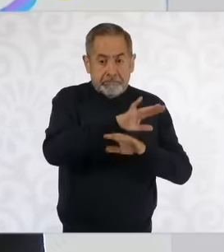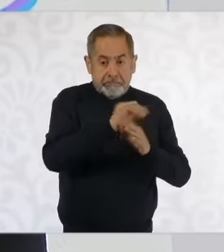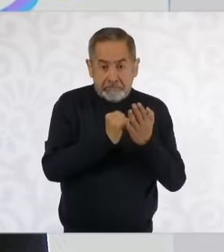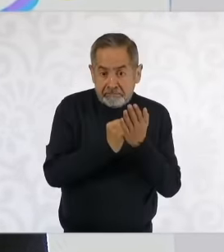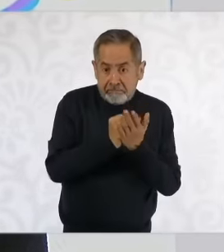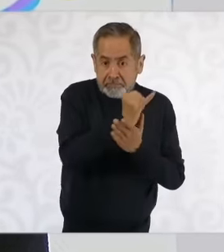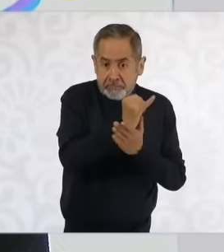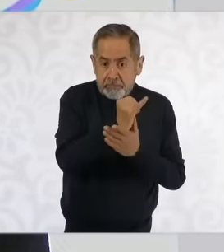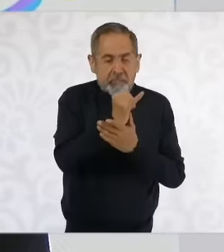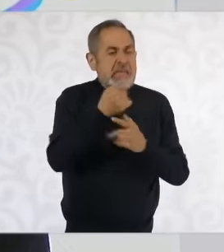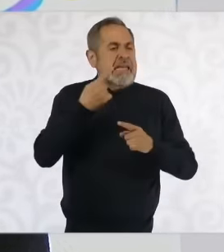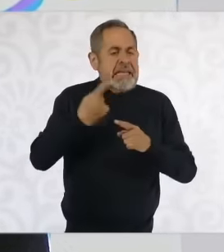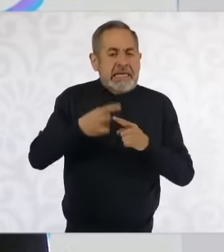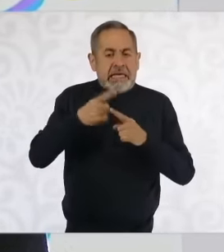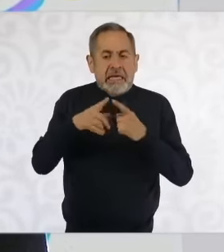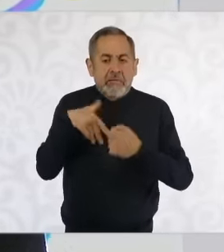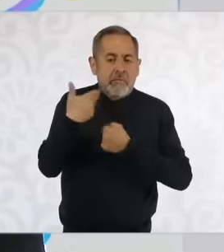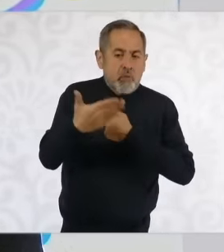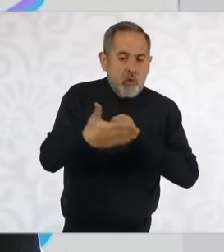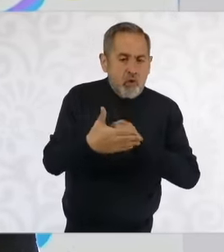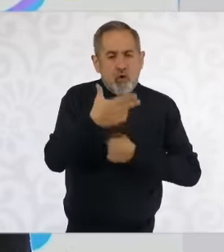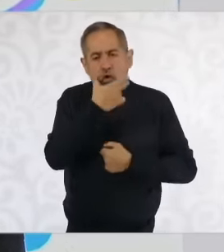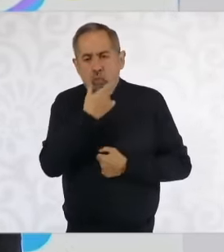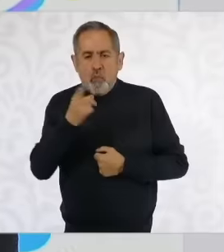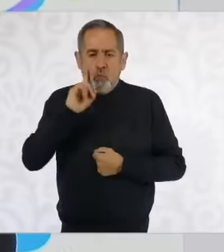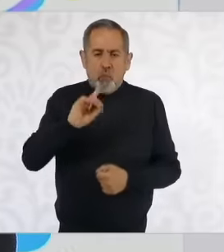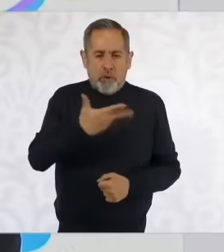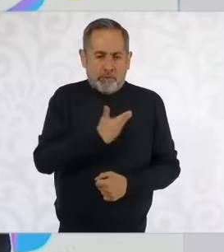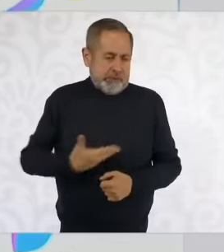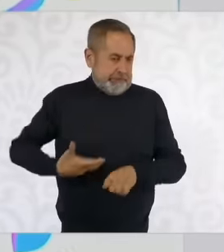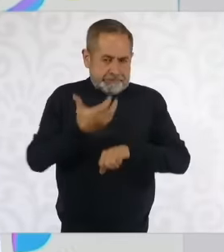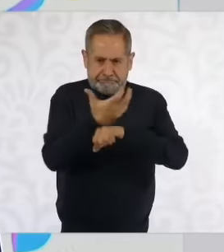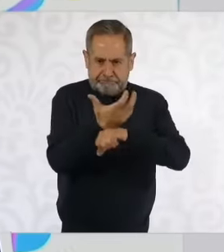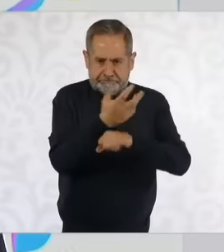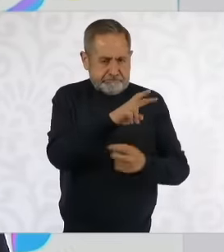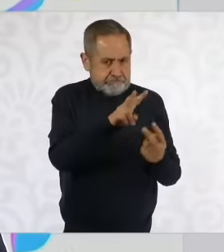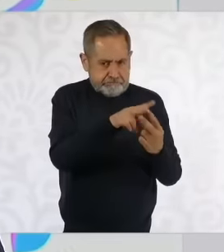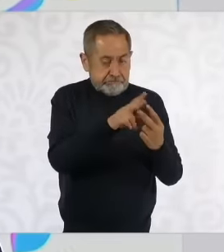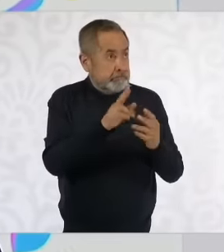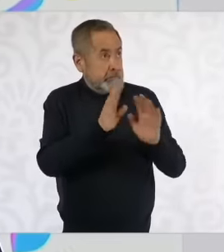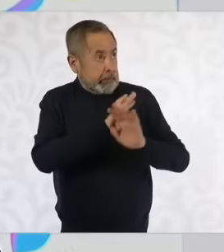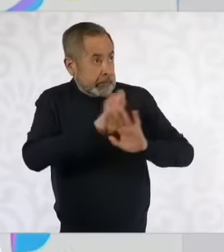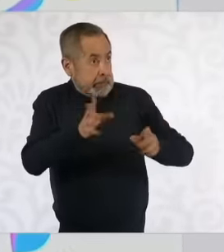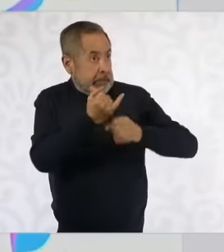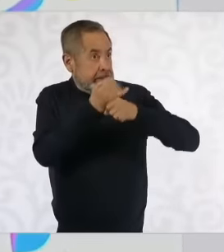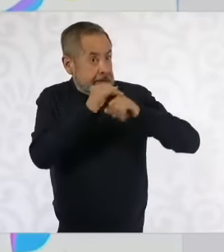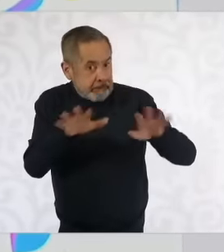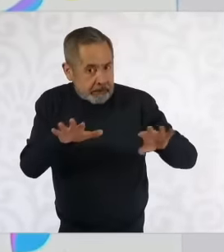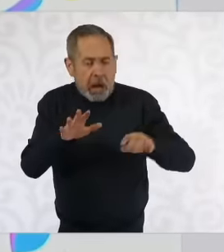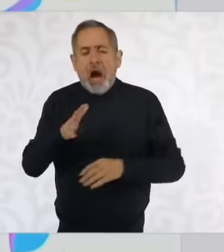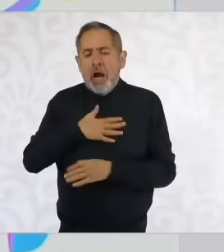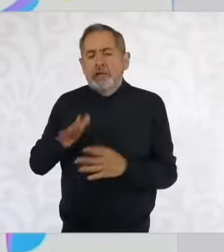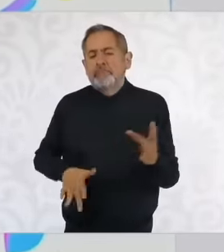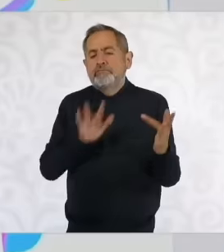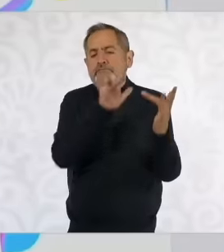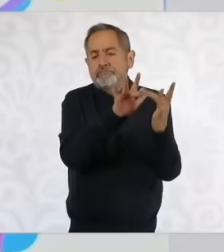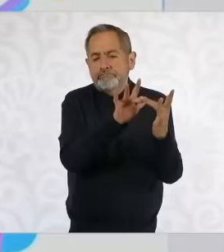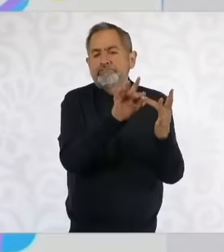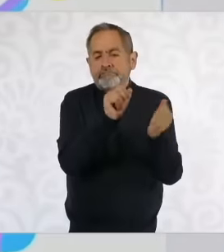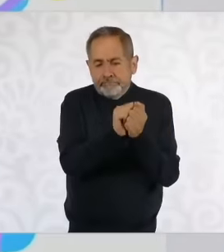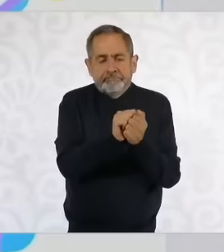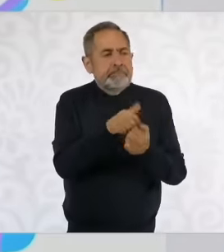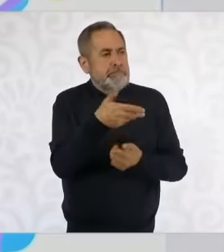next president of the United States we will already be In contact with the